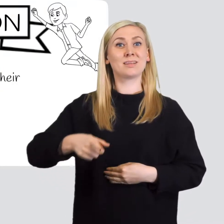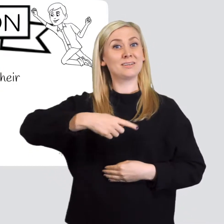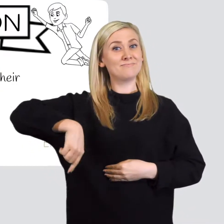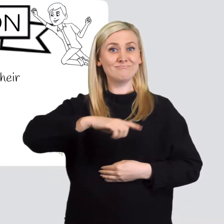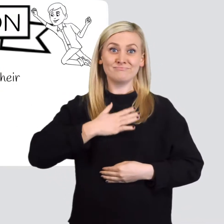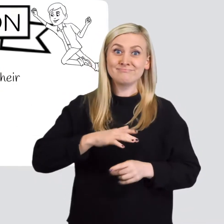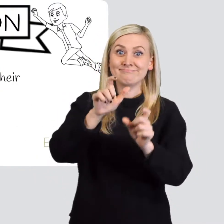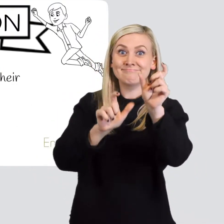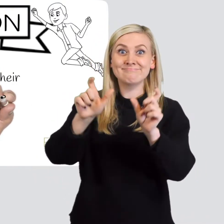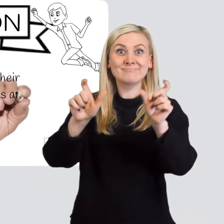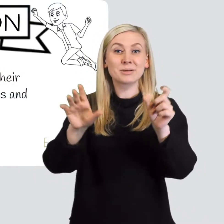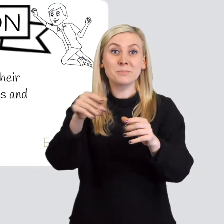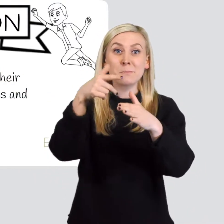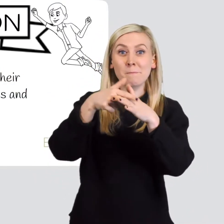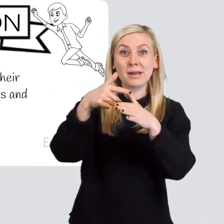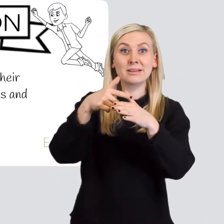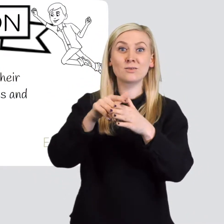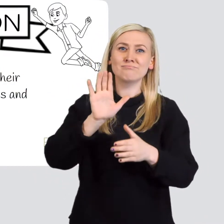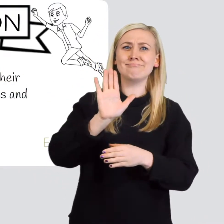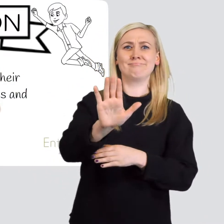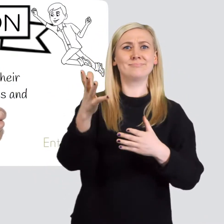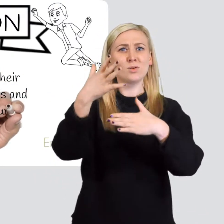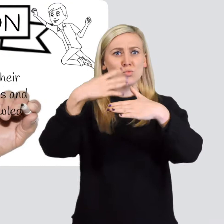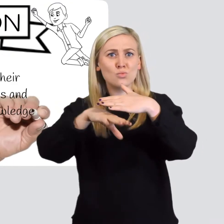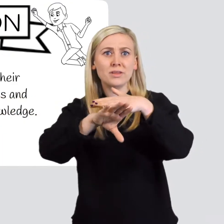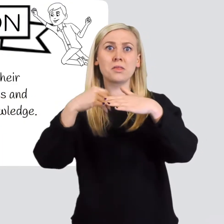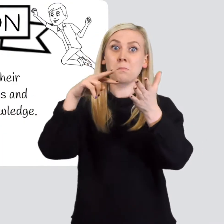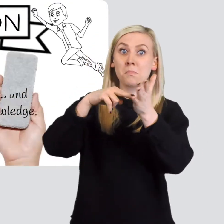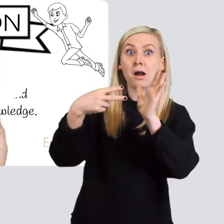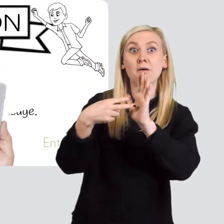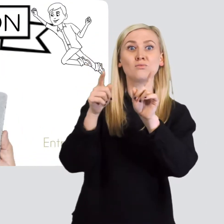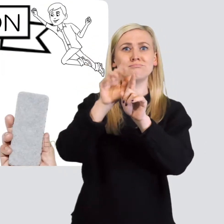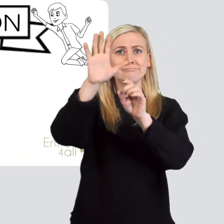To help people with disabilities on their entrepreneurial adventures